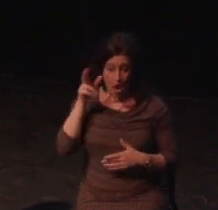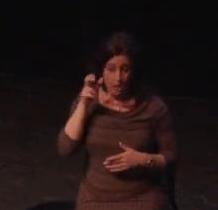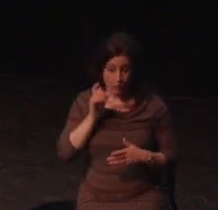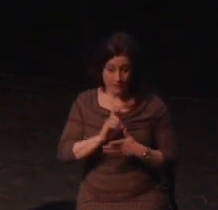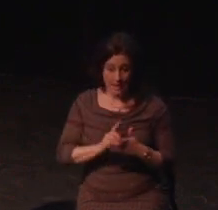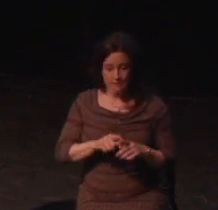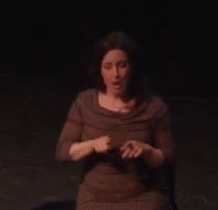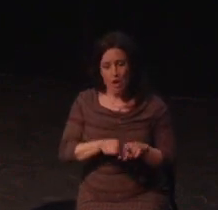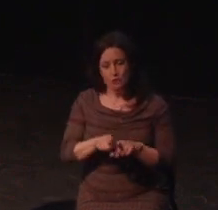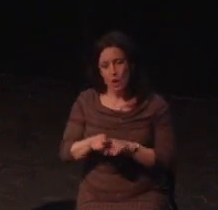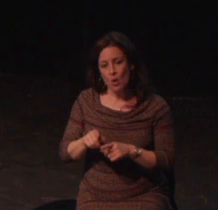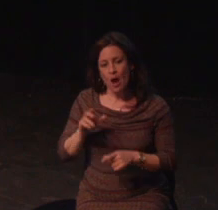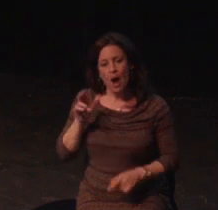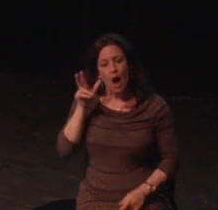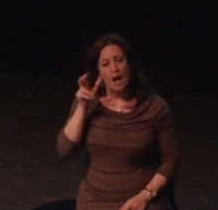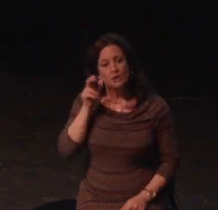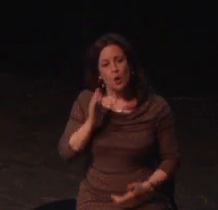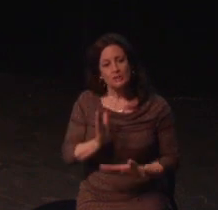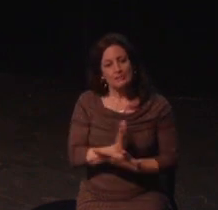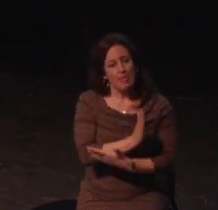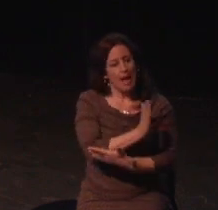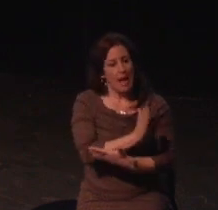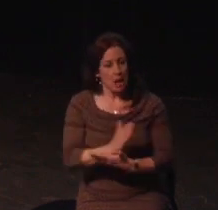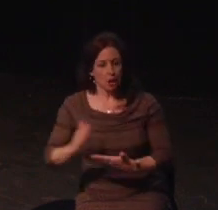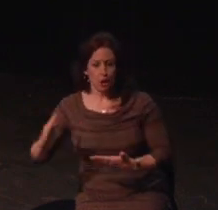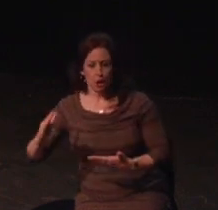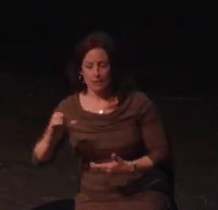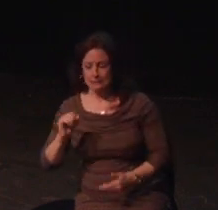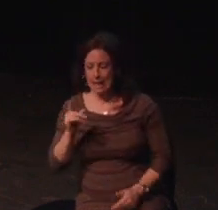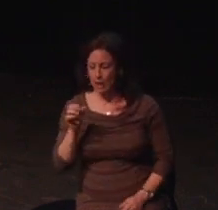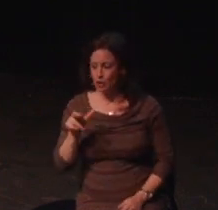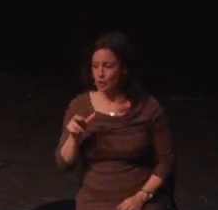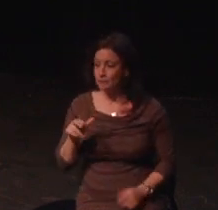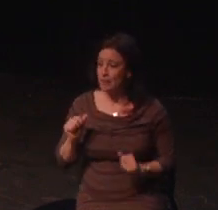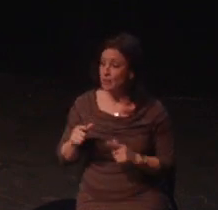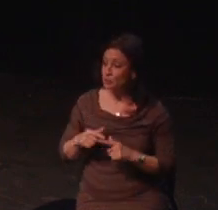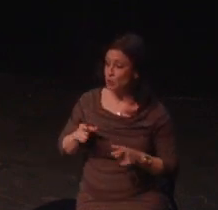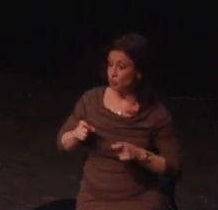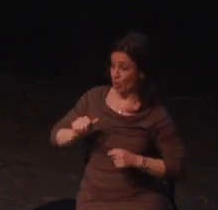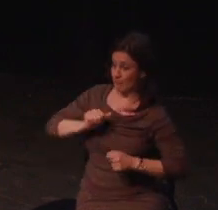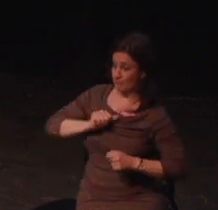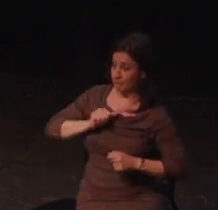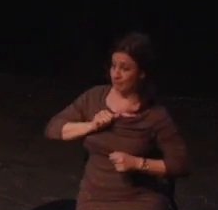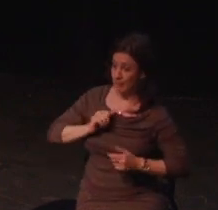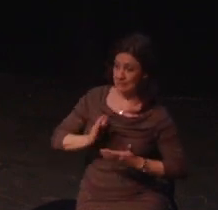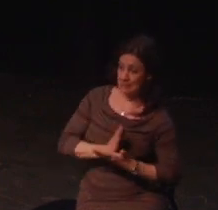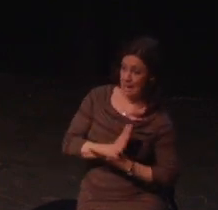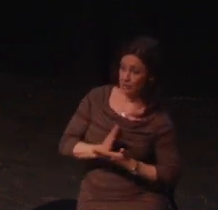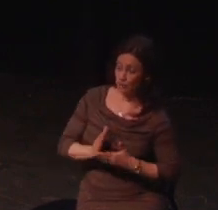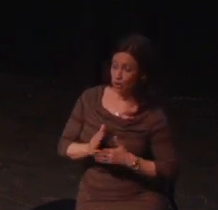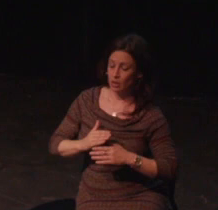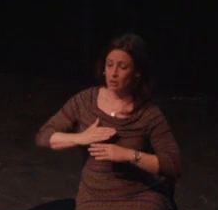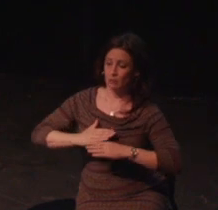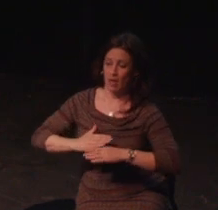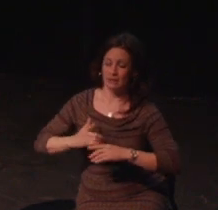elite or hardcore competitive gaming. I personally use analog stick extenders, a one handed controller instead of keyboard, among other things including a very nontraditional desk setup in my living room.